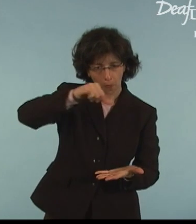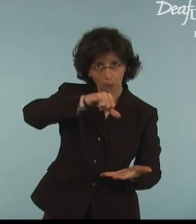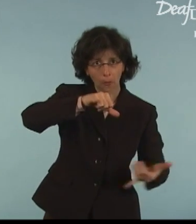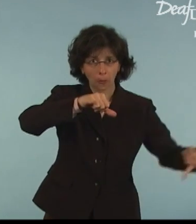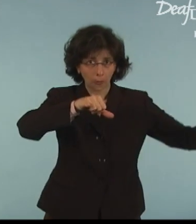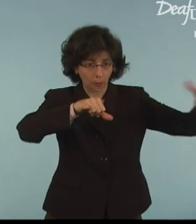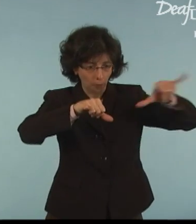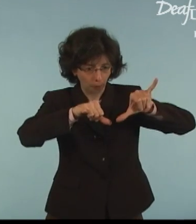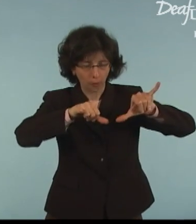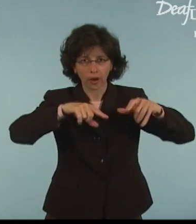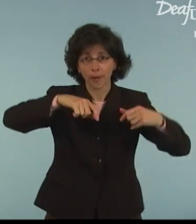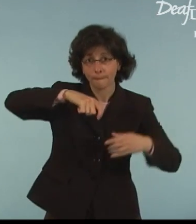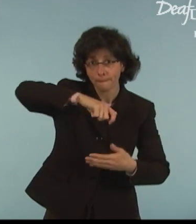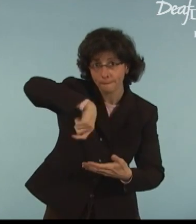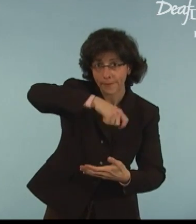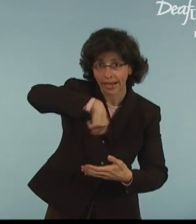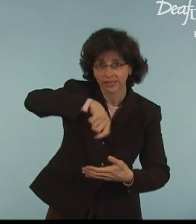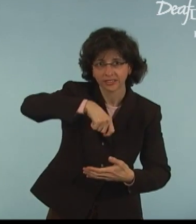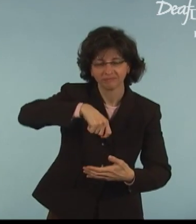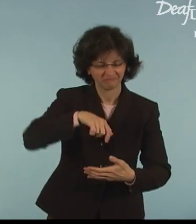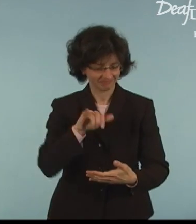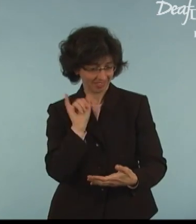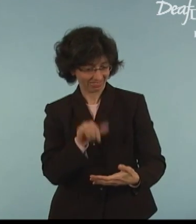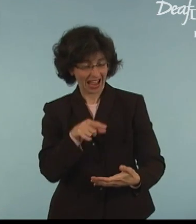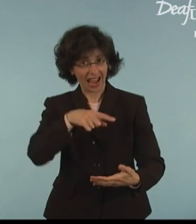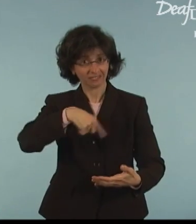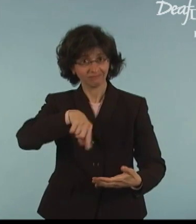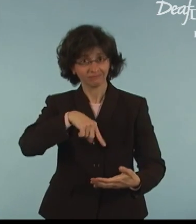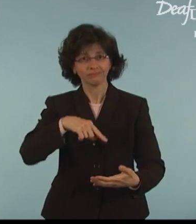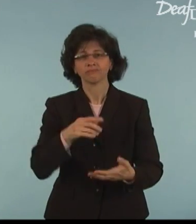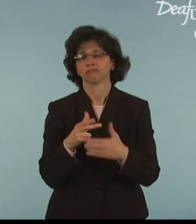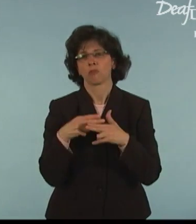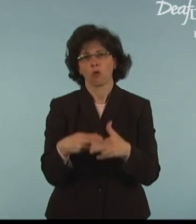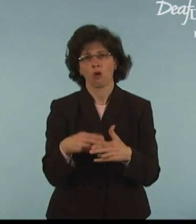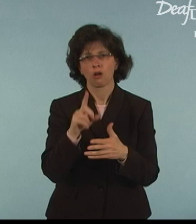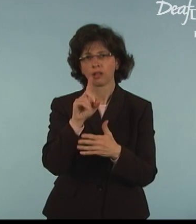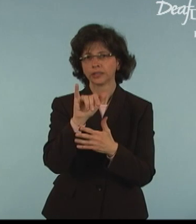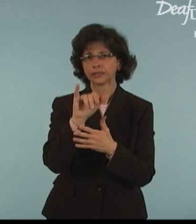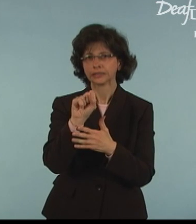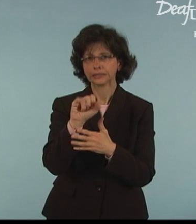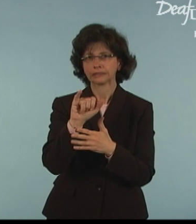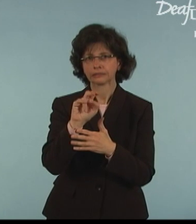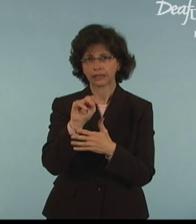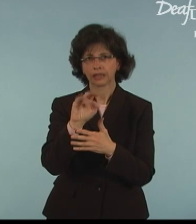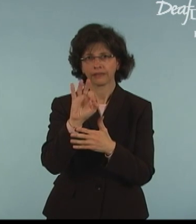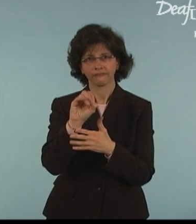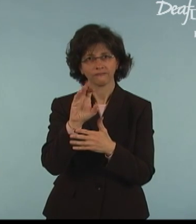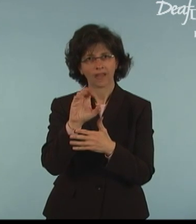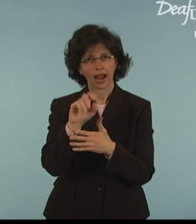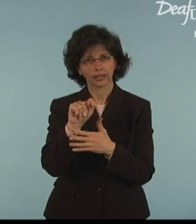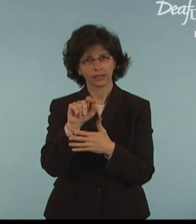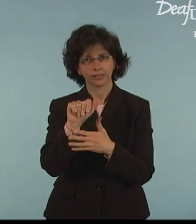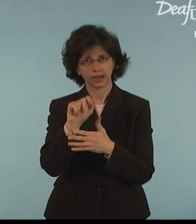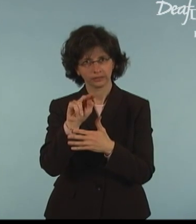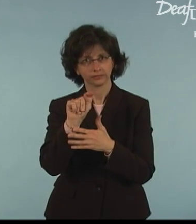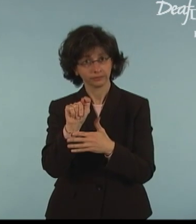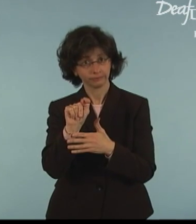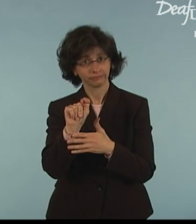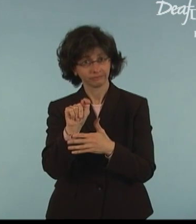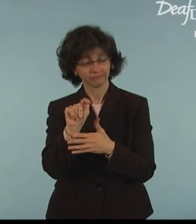And simply mix. This mixture is called disinfectant.